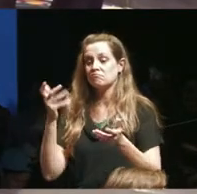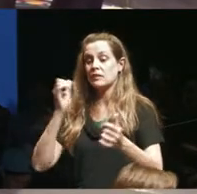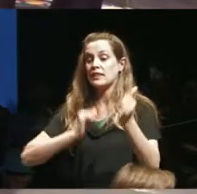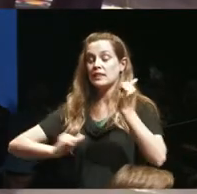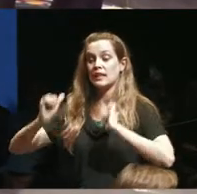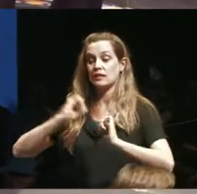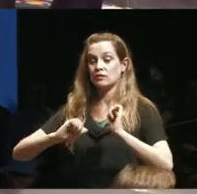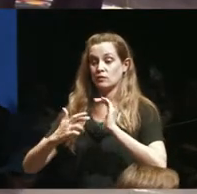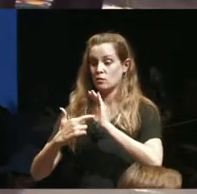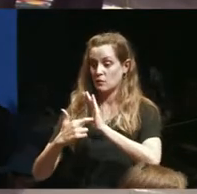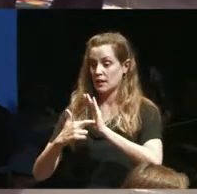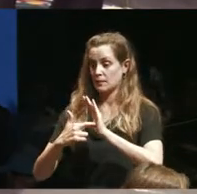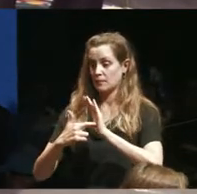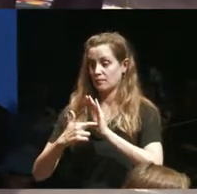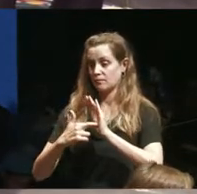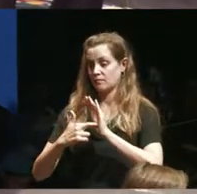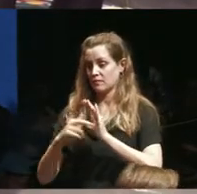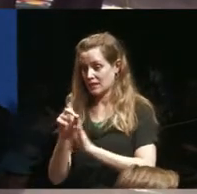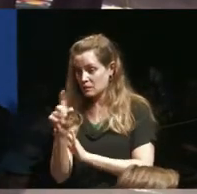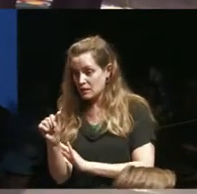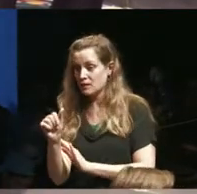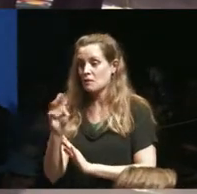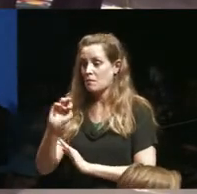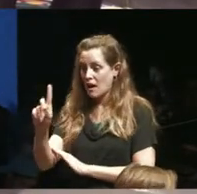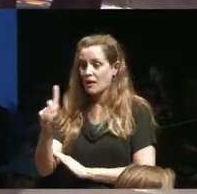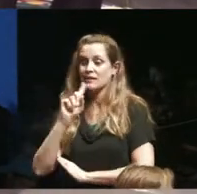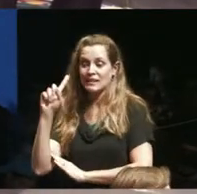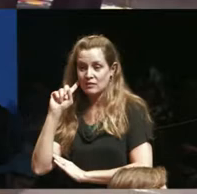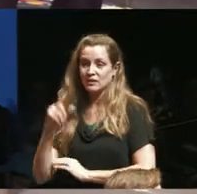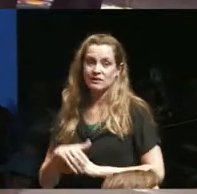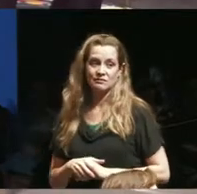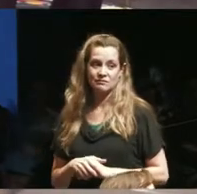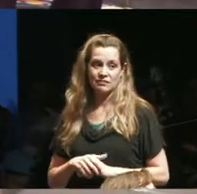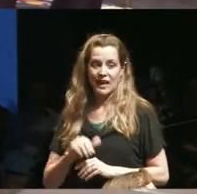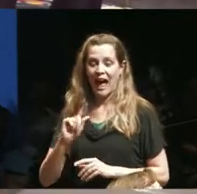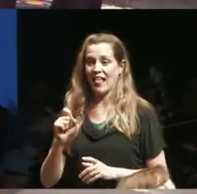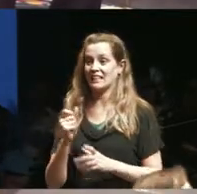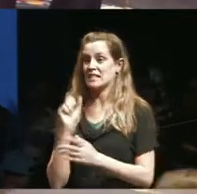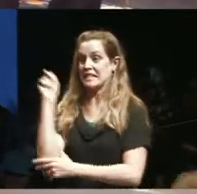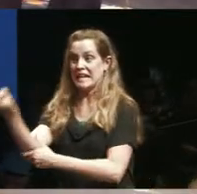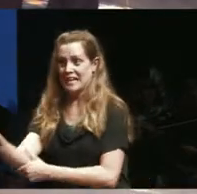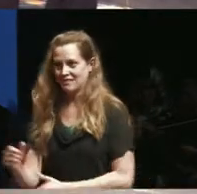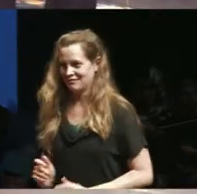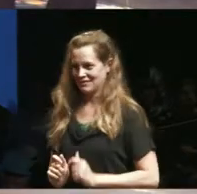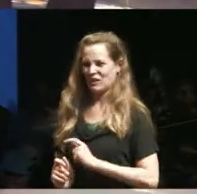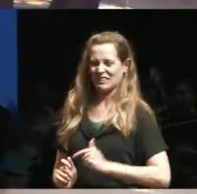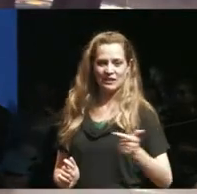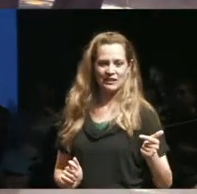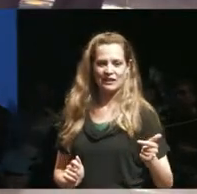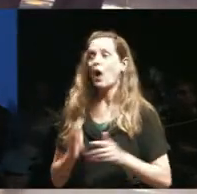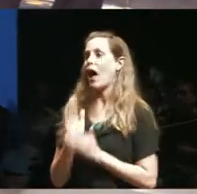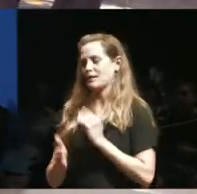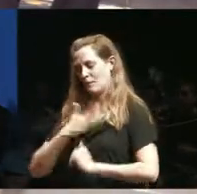represent disability man is deafness Alex is blaming in oh the end of my hand